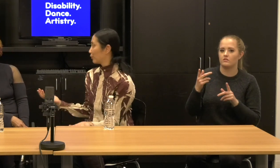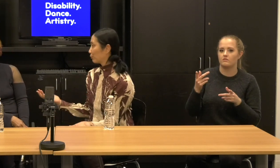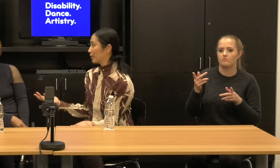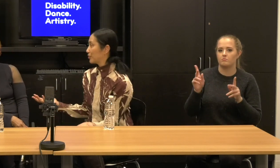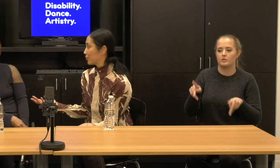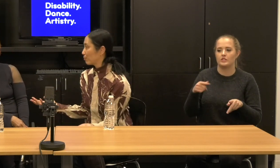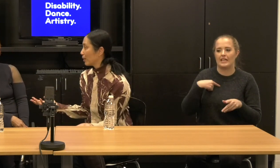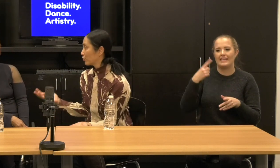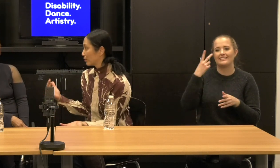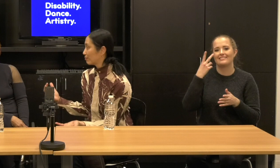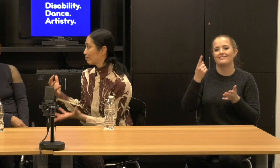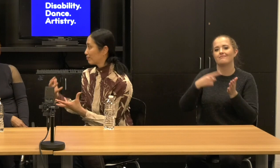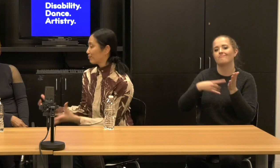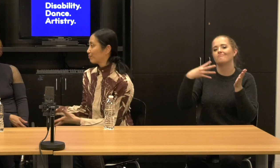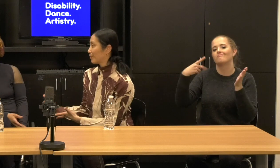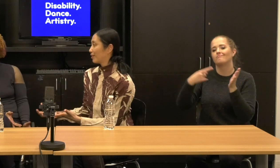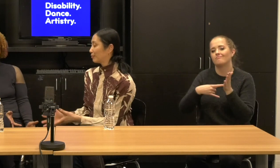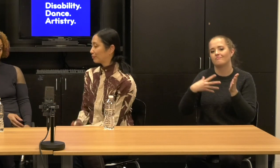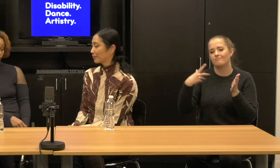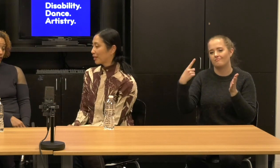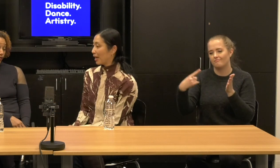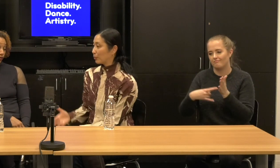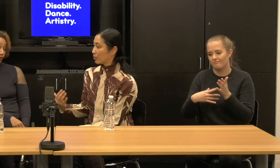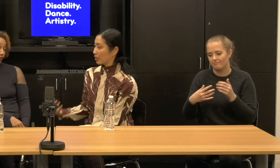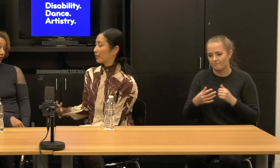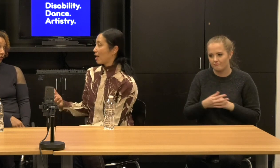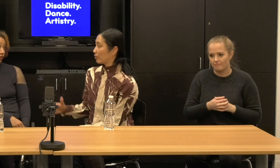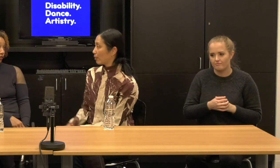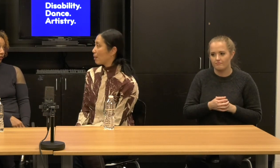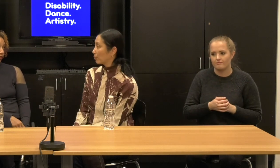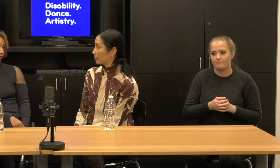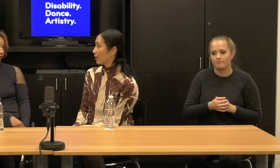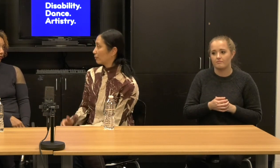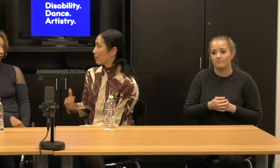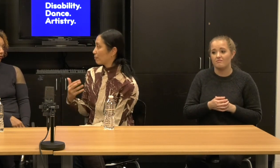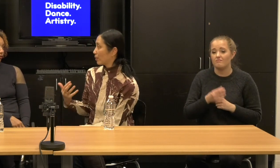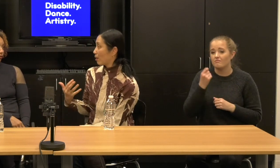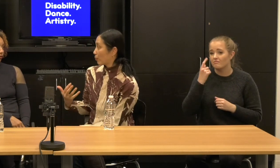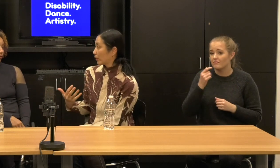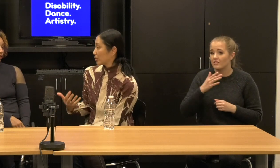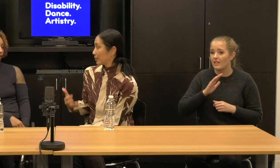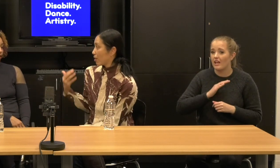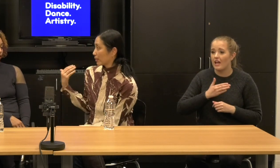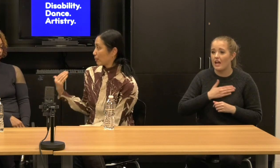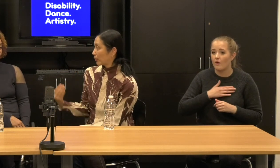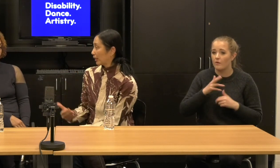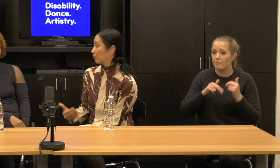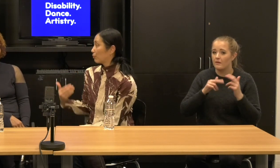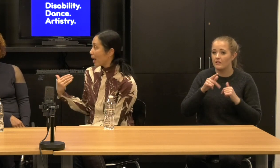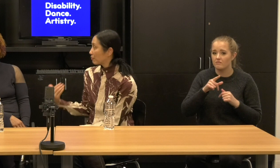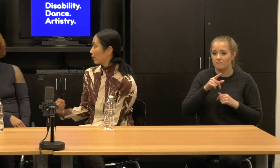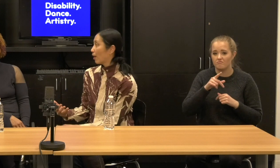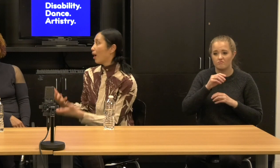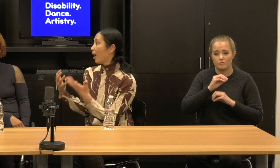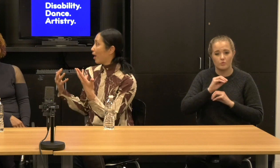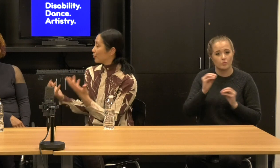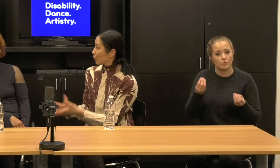I don't really see her much. She and we don't even have a ramp. And my board has been talking about putting in a ramp for her.